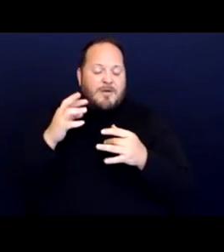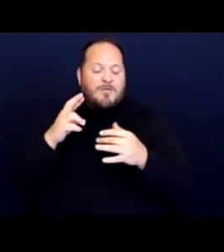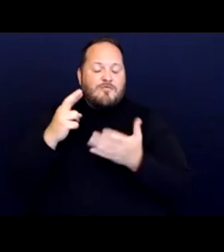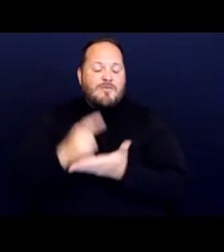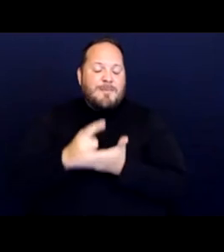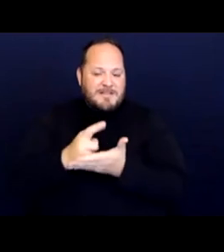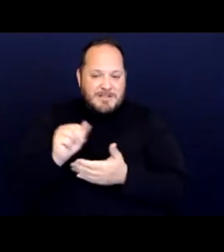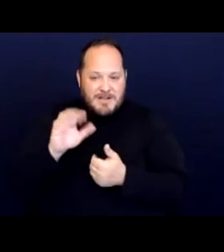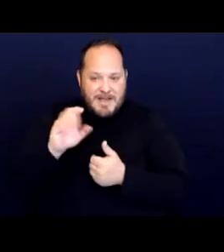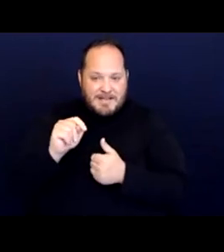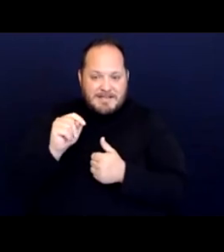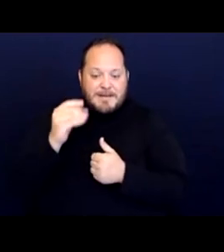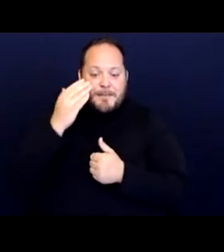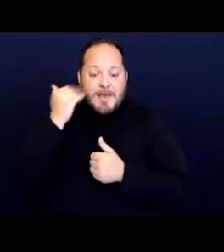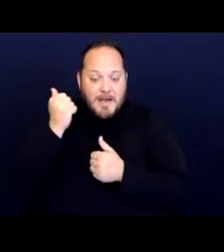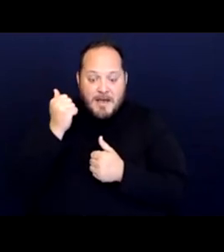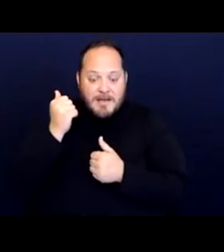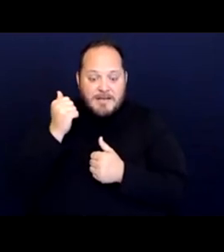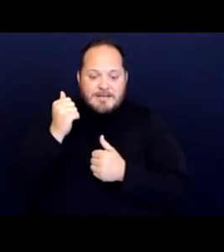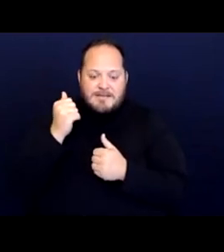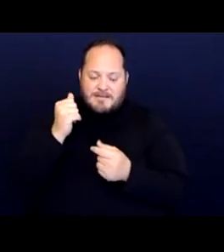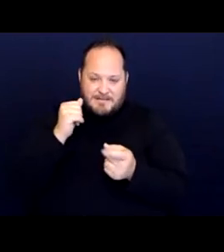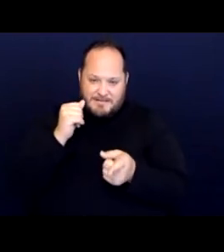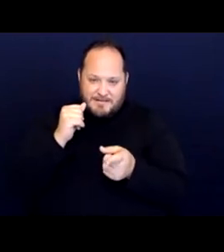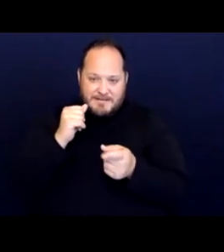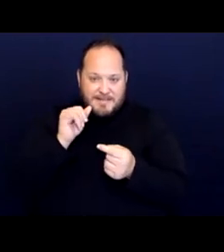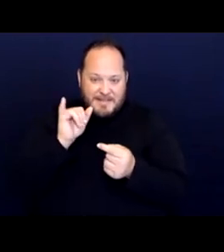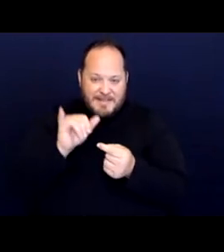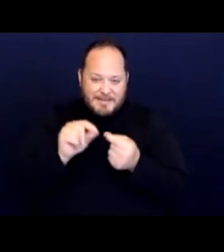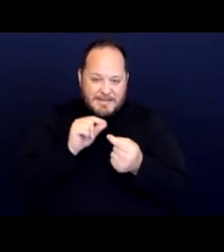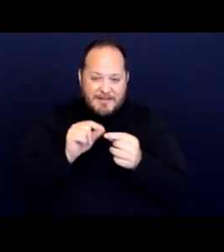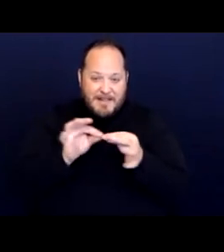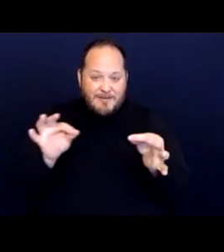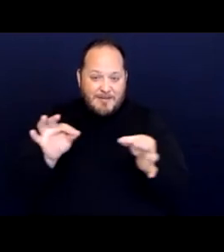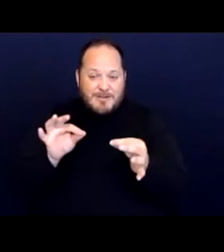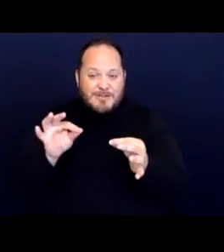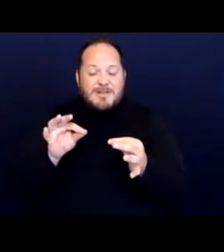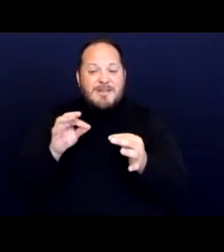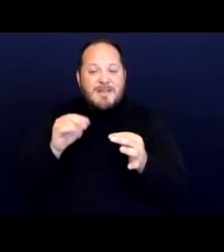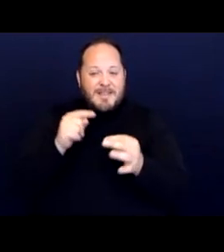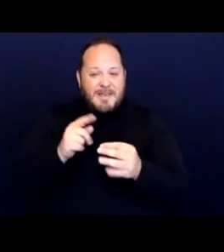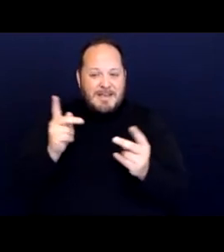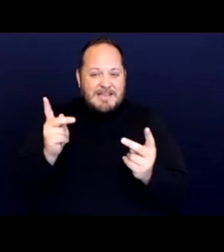again here's the disputing impact language just put a disproportionate burden